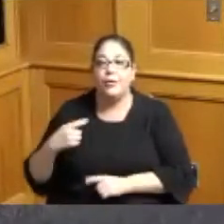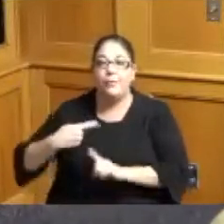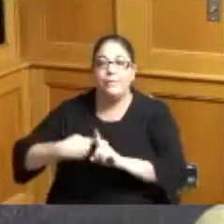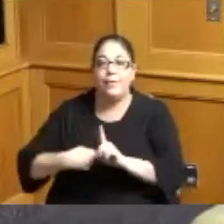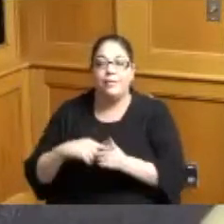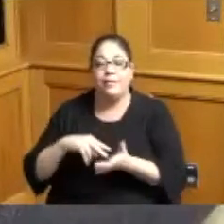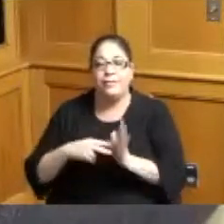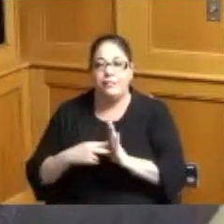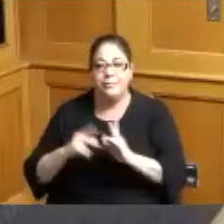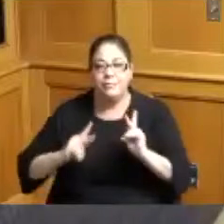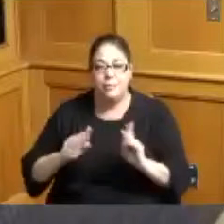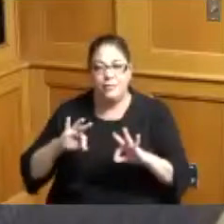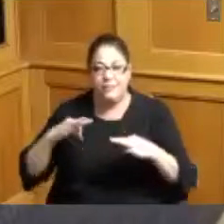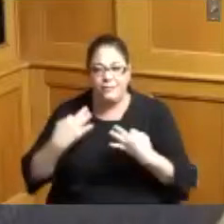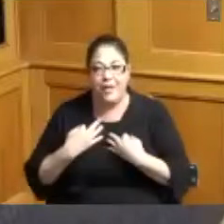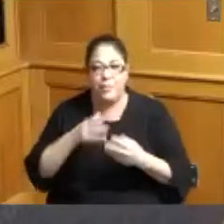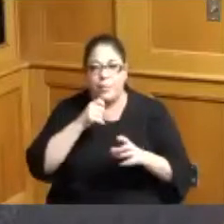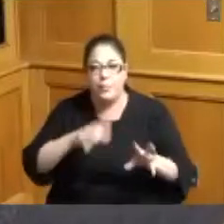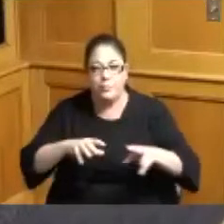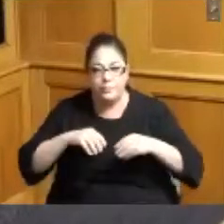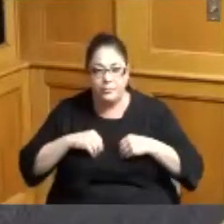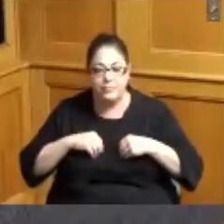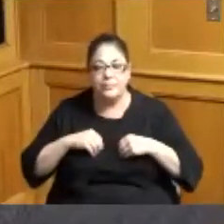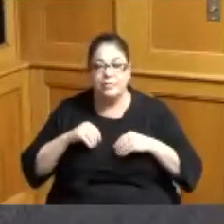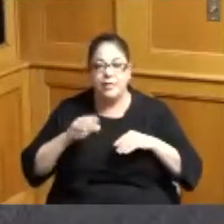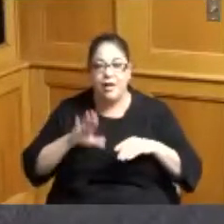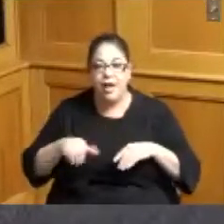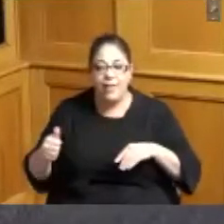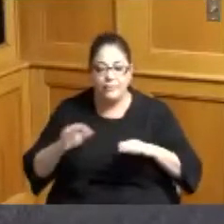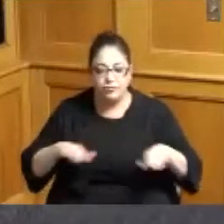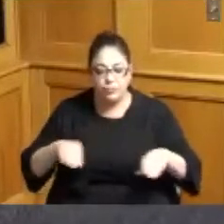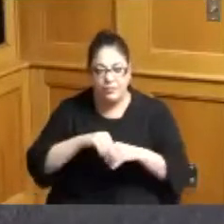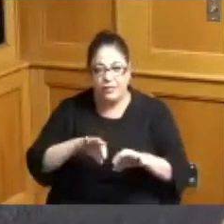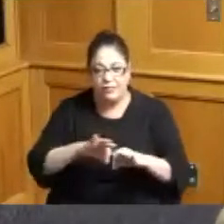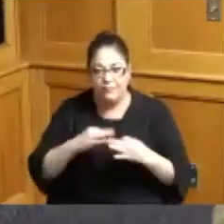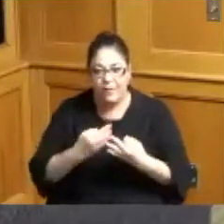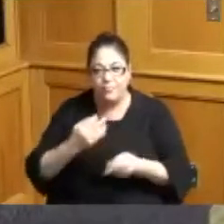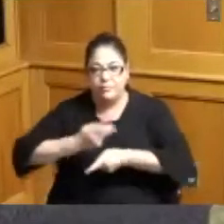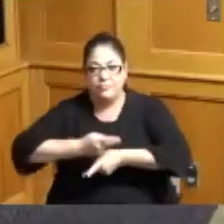the proclamation we have someone here who's going to accept are you accepting okay great